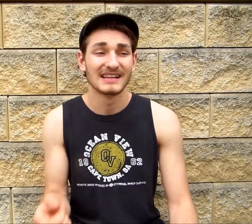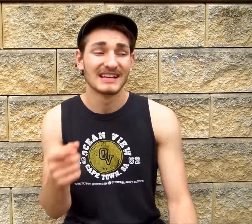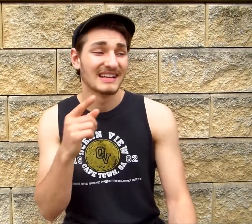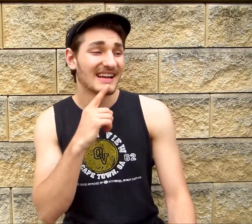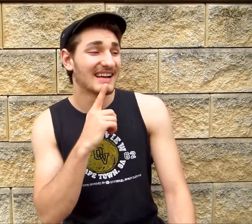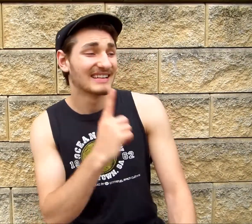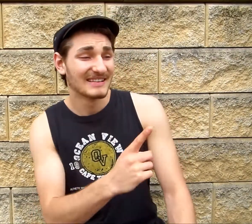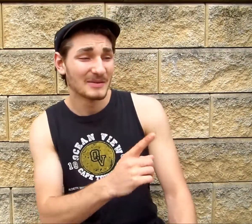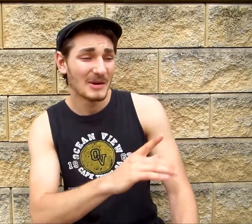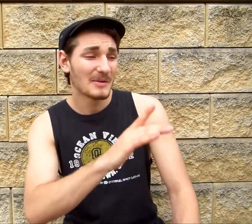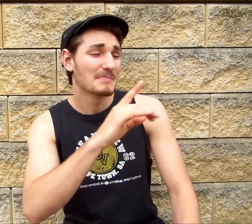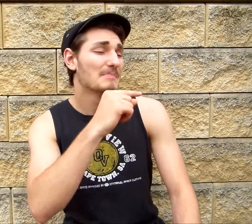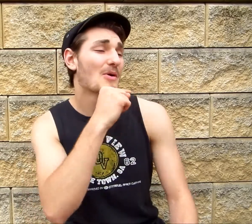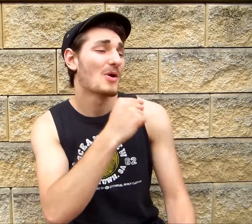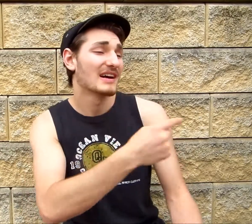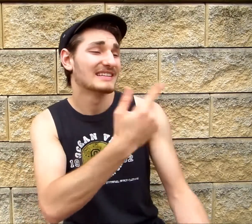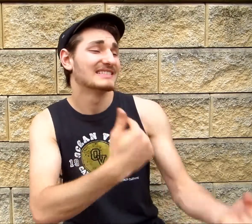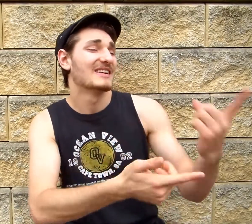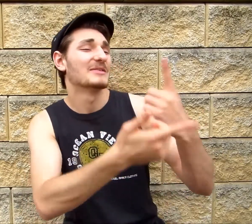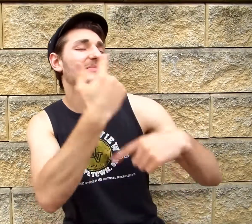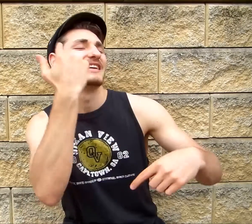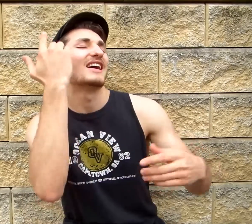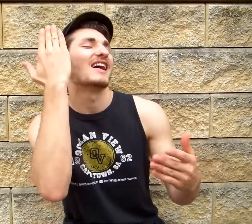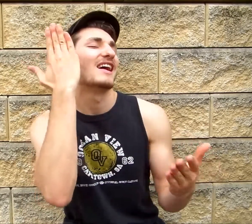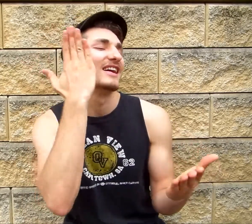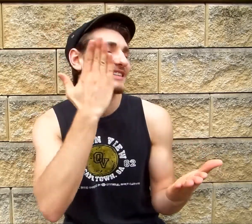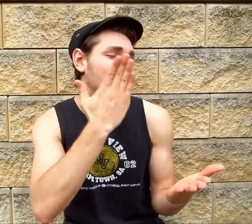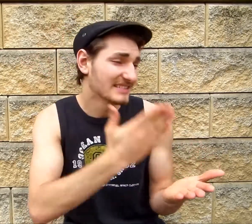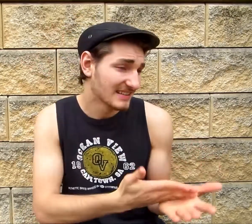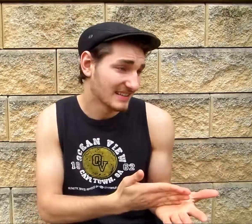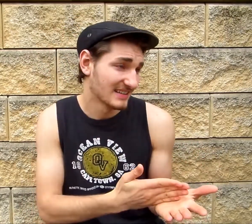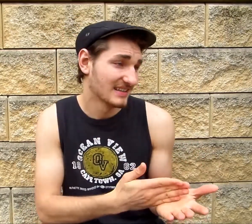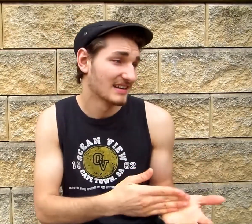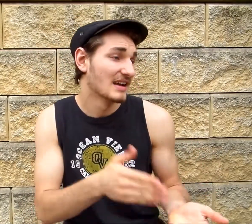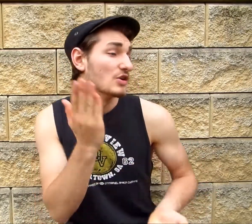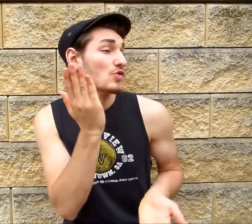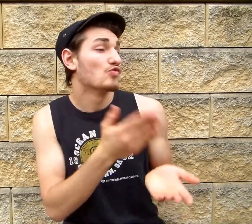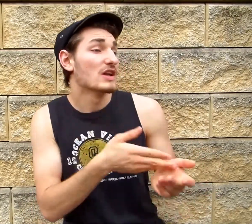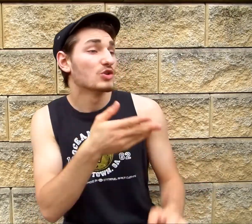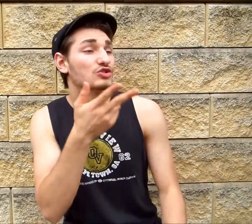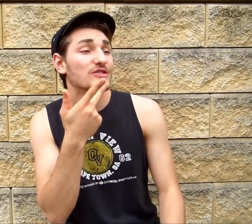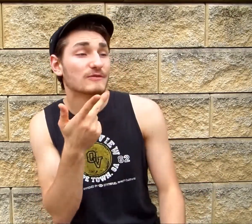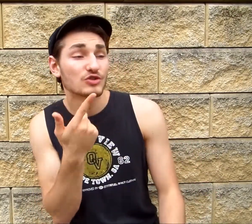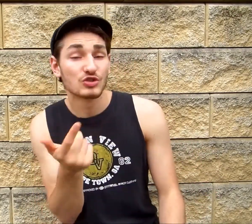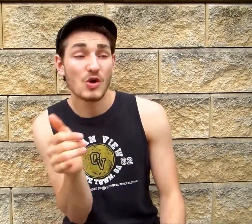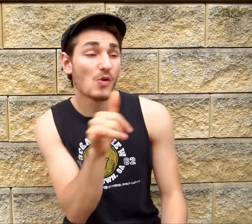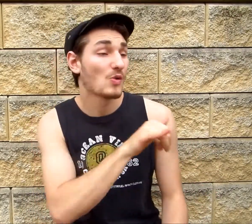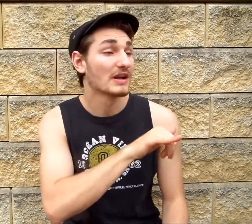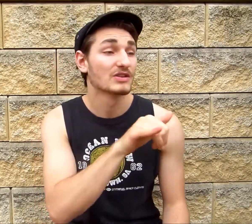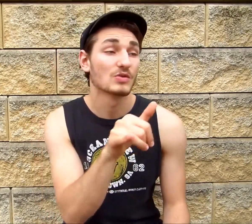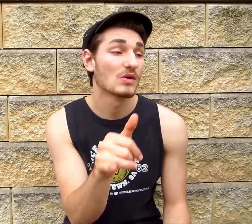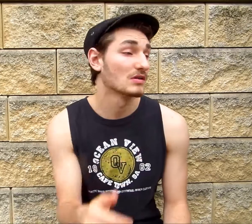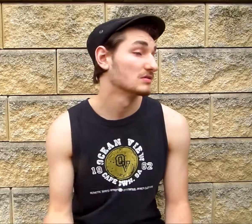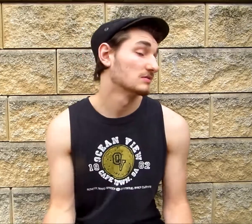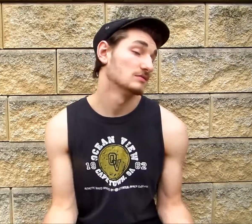She said, "Boy, tell me honestly Was it real or just for show?"